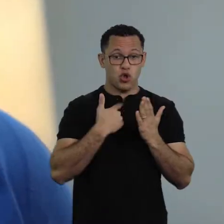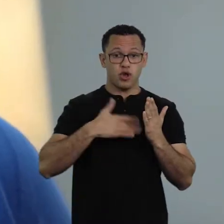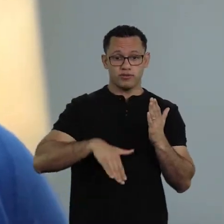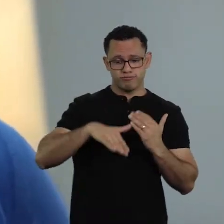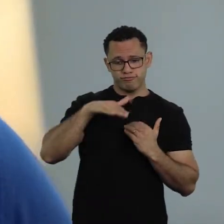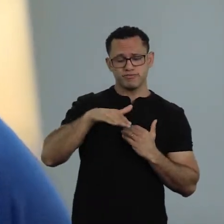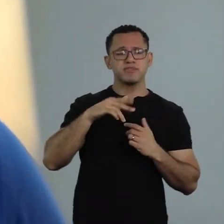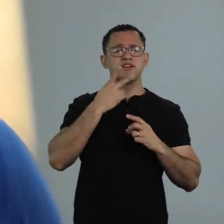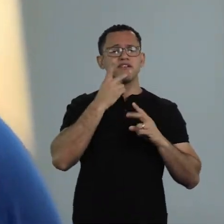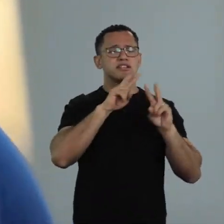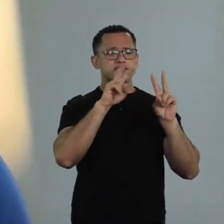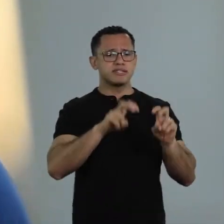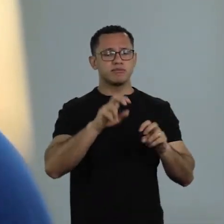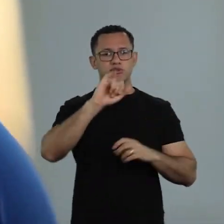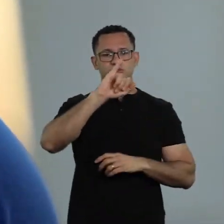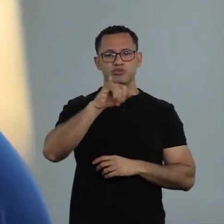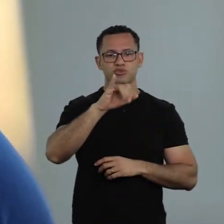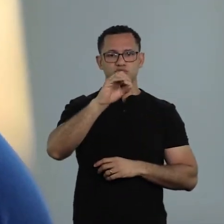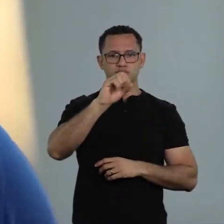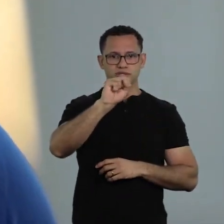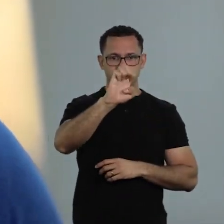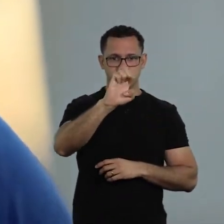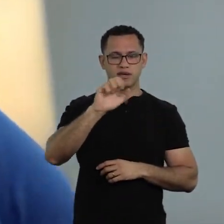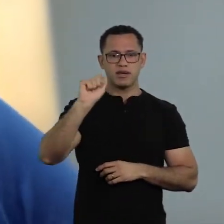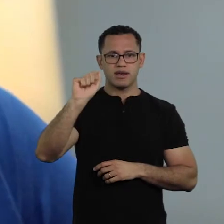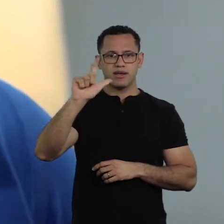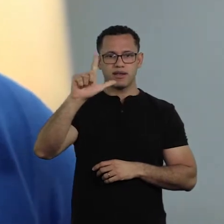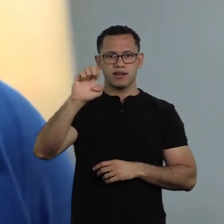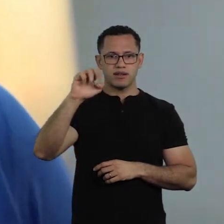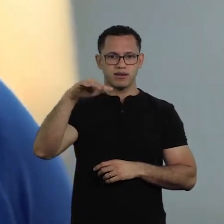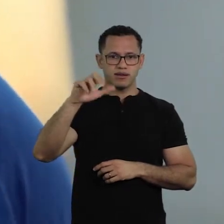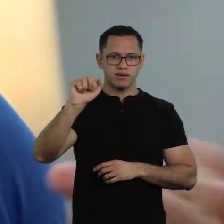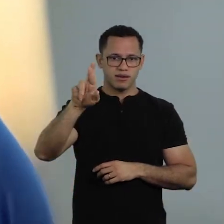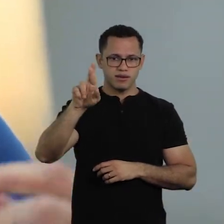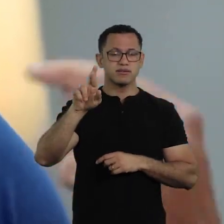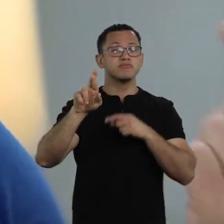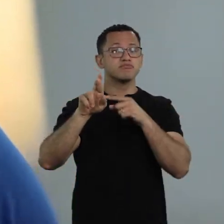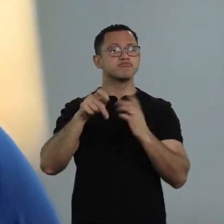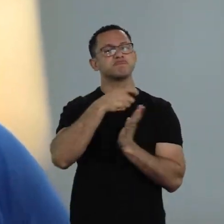Jose de Alencar, a defender of slavery who wrote letters and no one ever told me